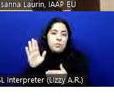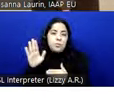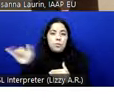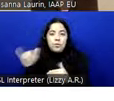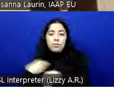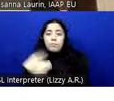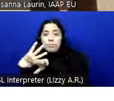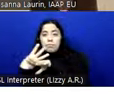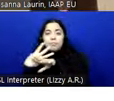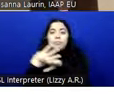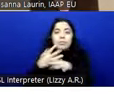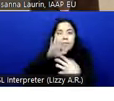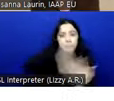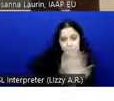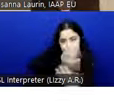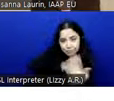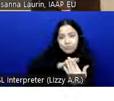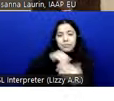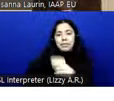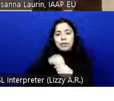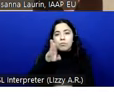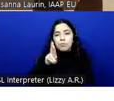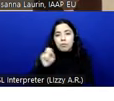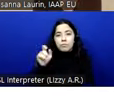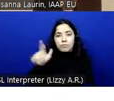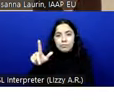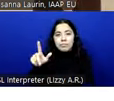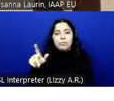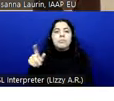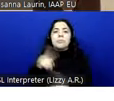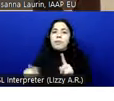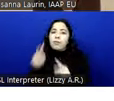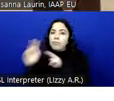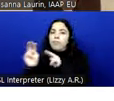and a venue for that. We're looking forward to seeing some of you face-to-face again this year.